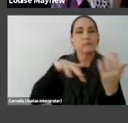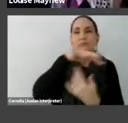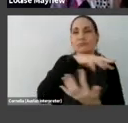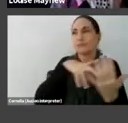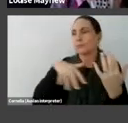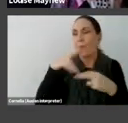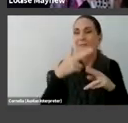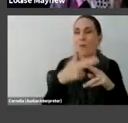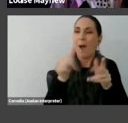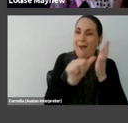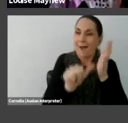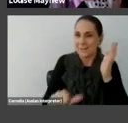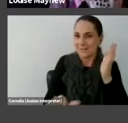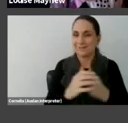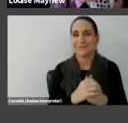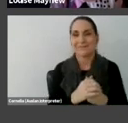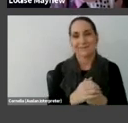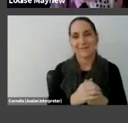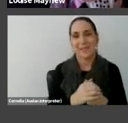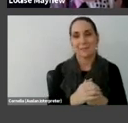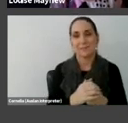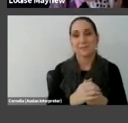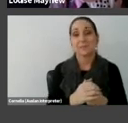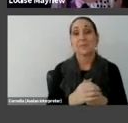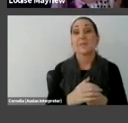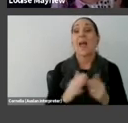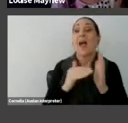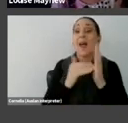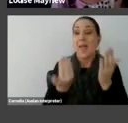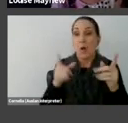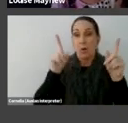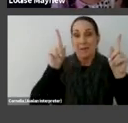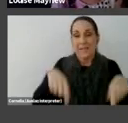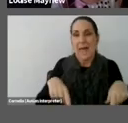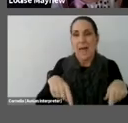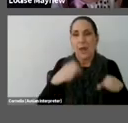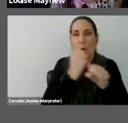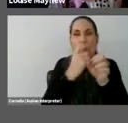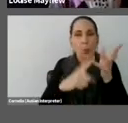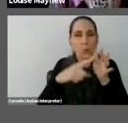Let's start with a guessing game.